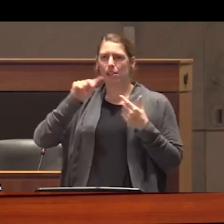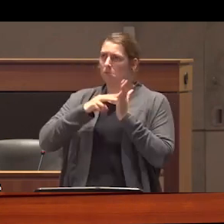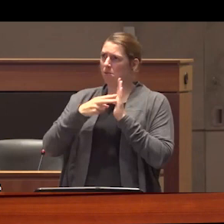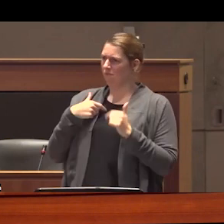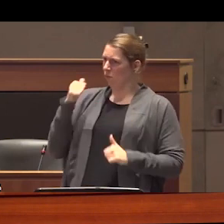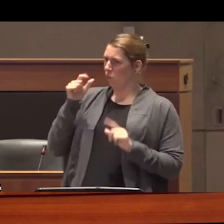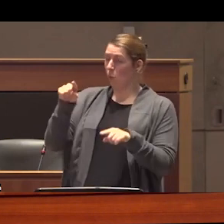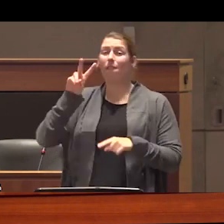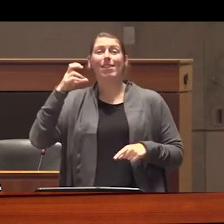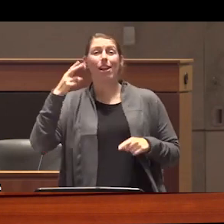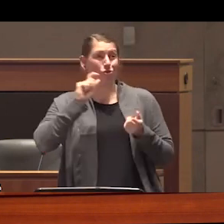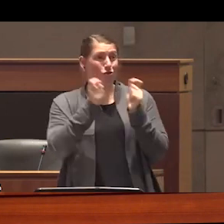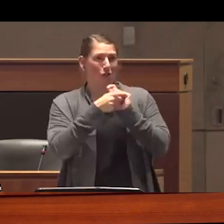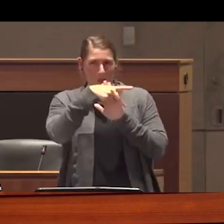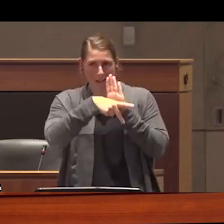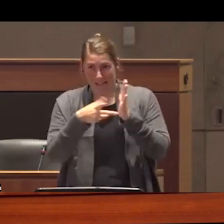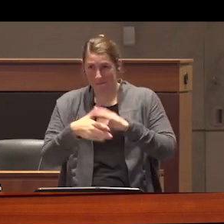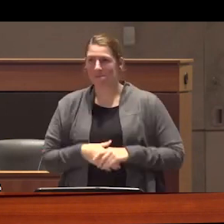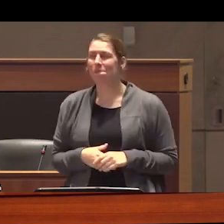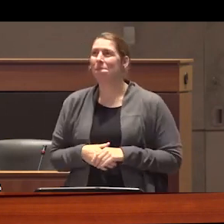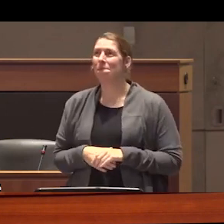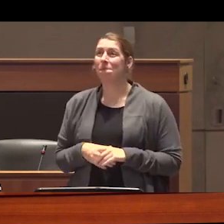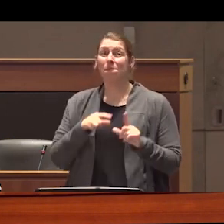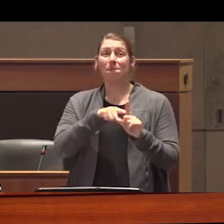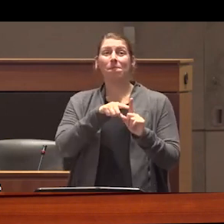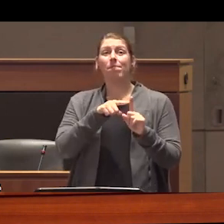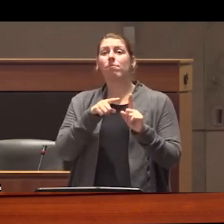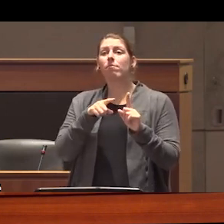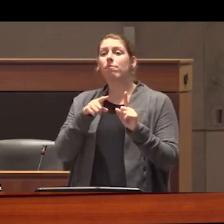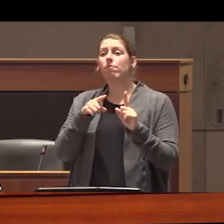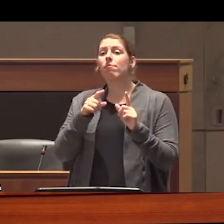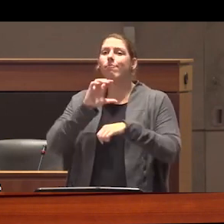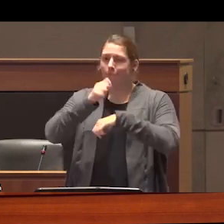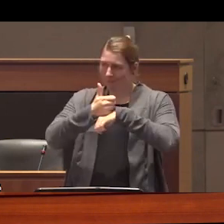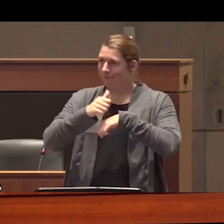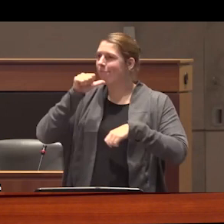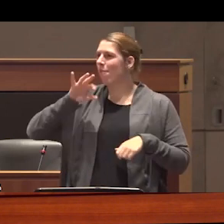to change their policies he has since gone on to find the nonprofit workers for ethical substance